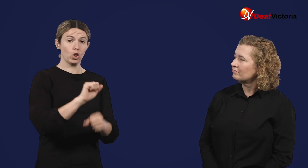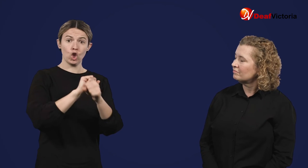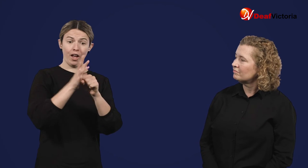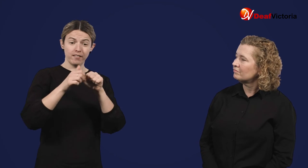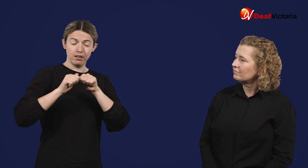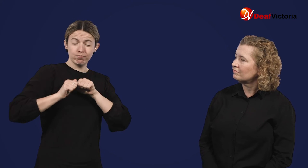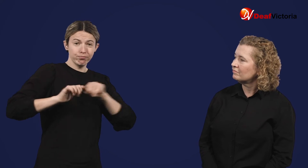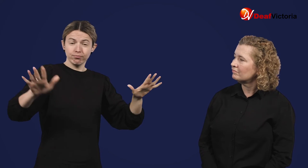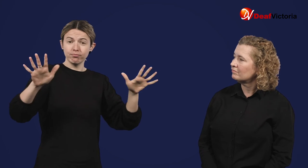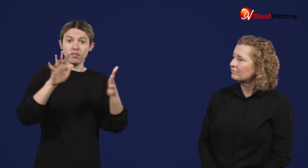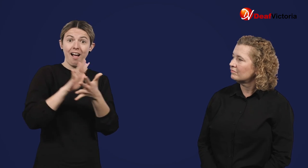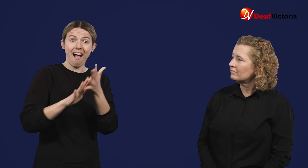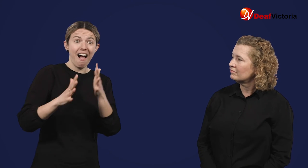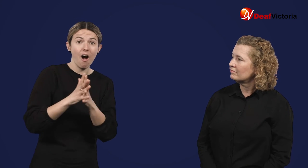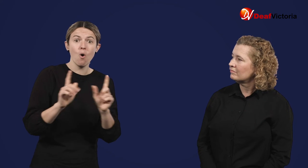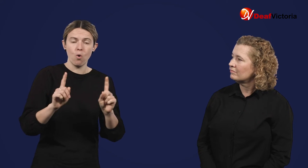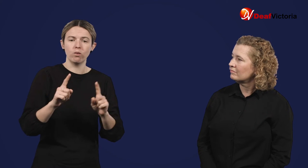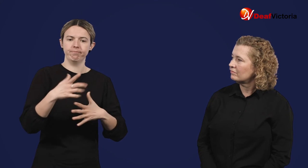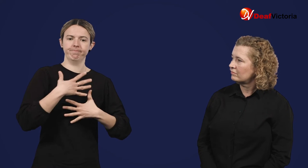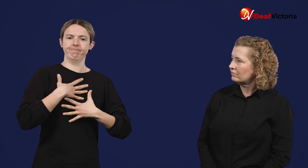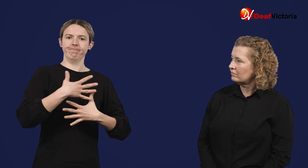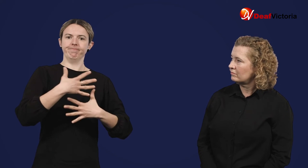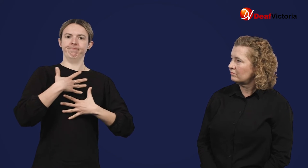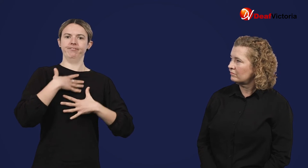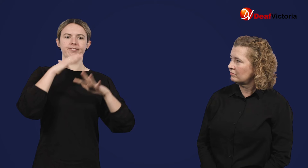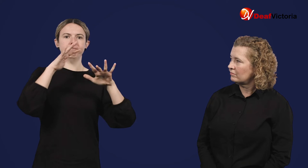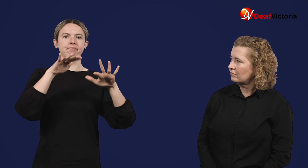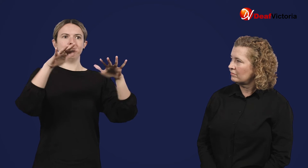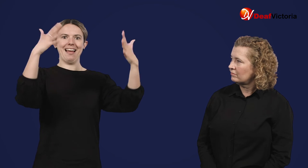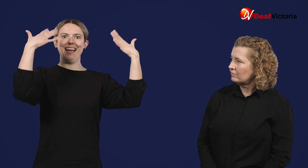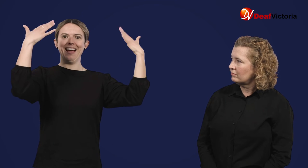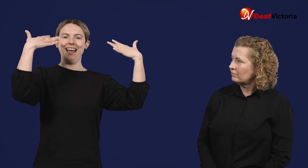COVID-19 spreads from respiratory droplets in the air.